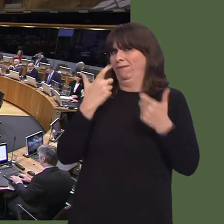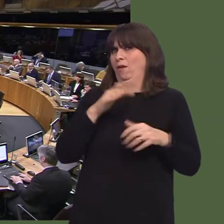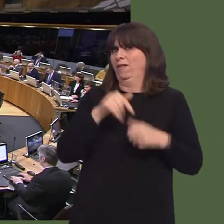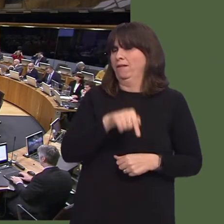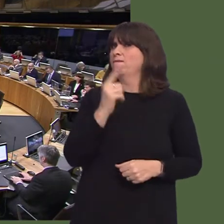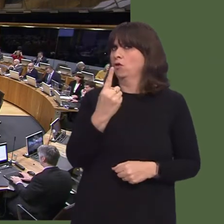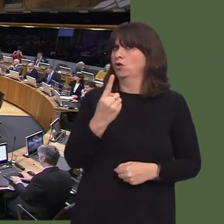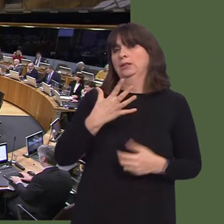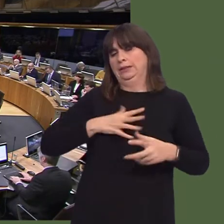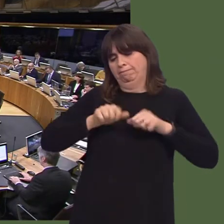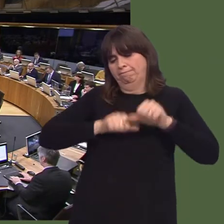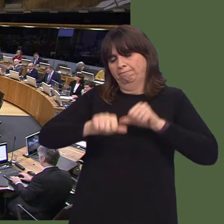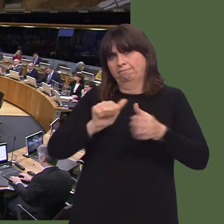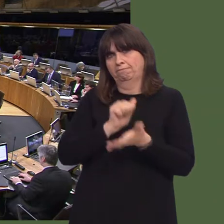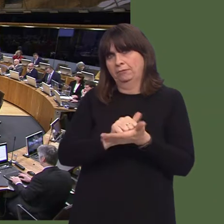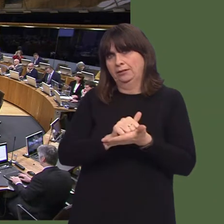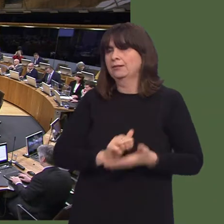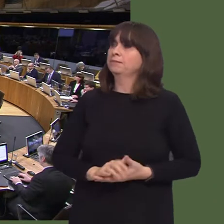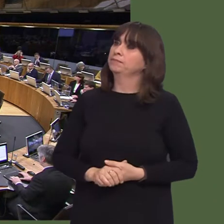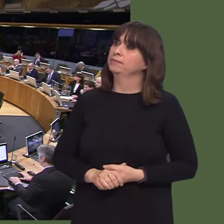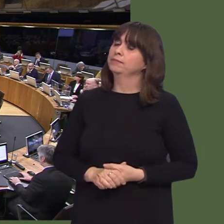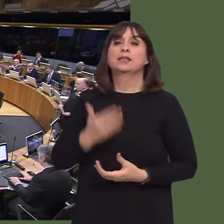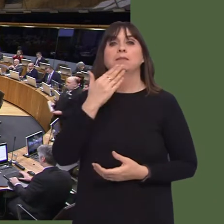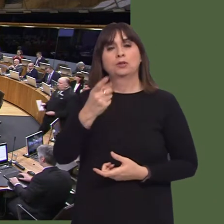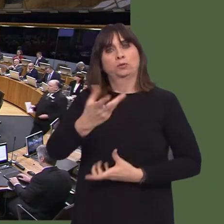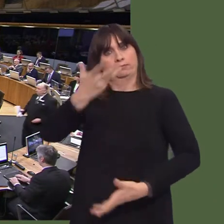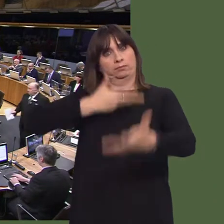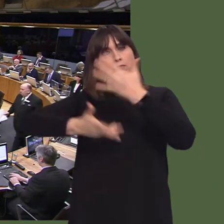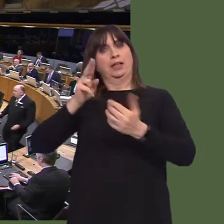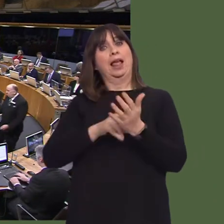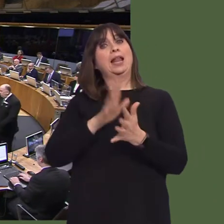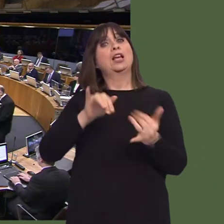a Government that works closely with businesses, goes out to different countries and encourages